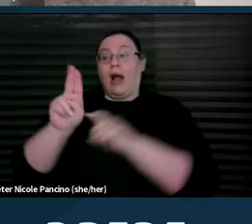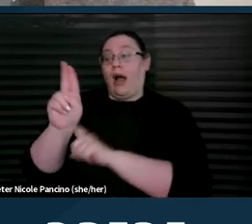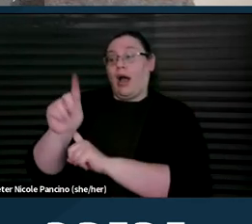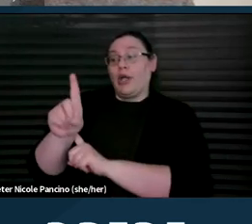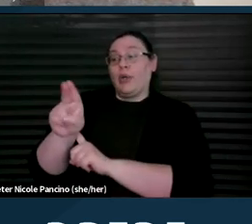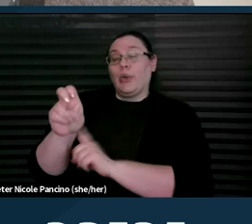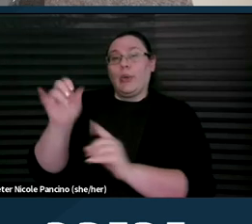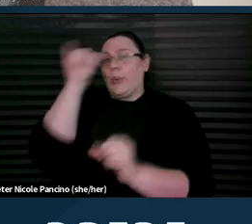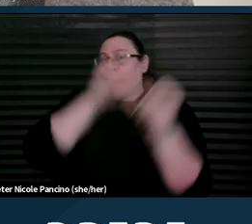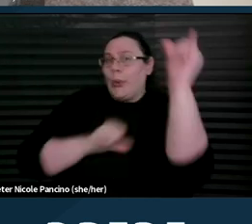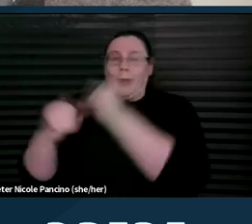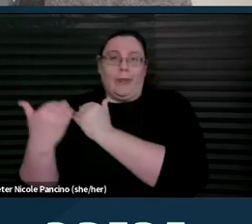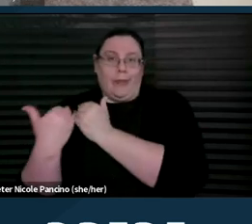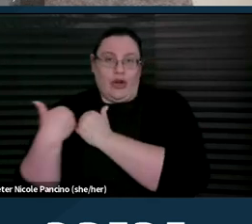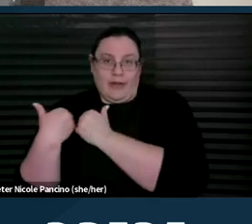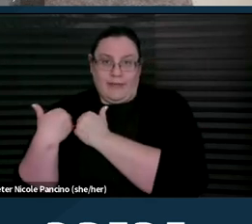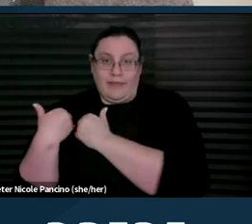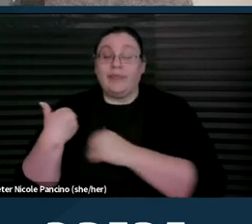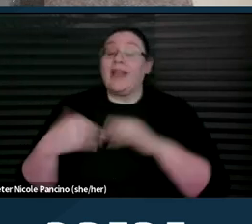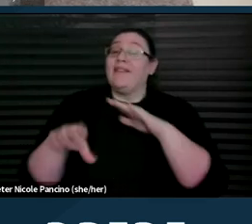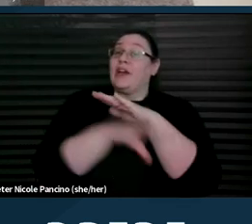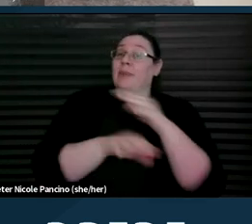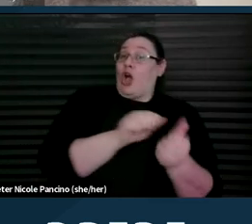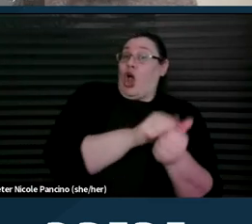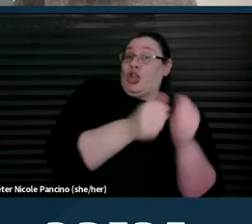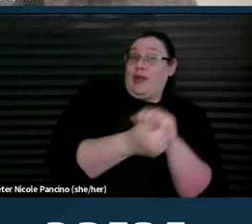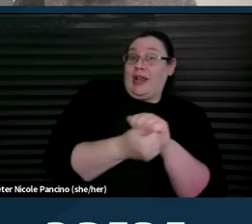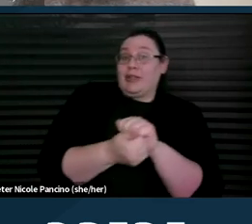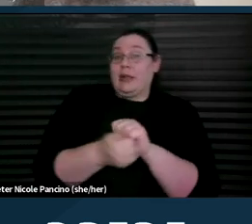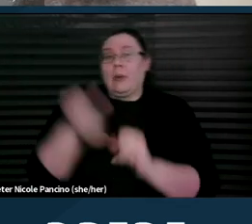So a fundamental alteration and an undue burden are kind of terms of art,